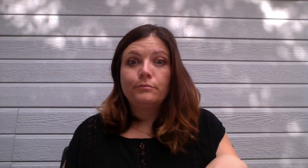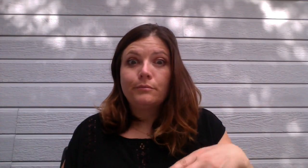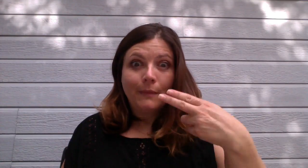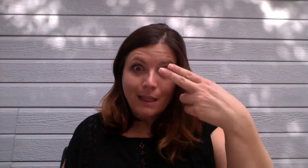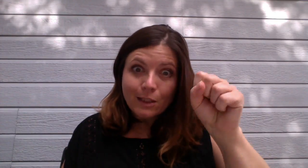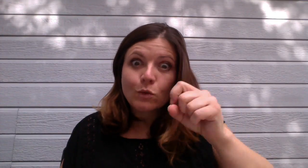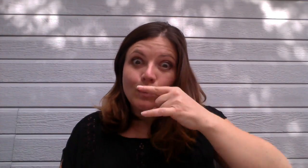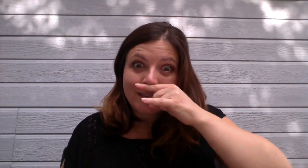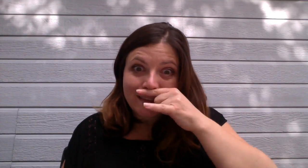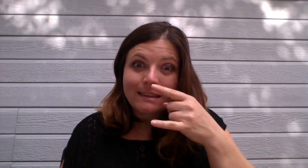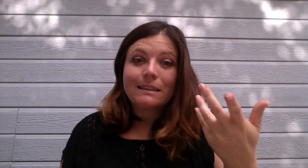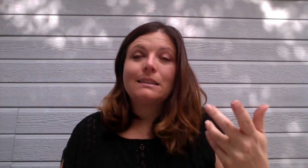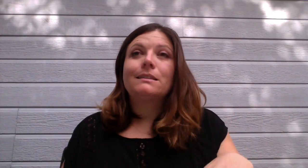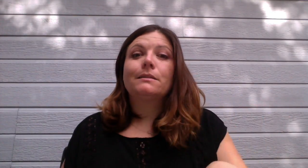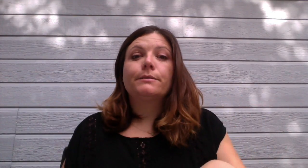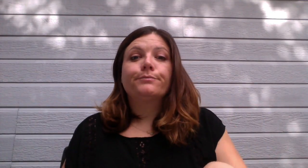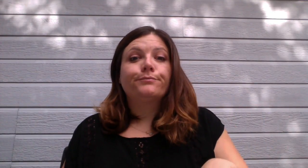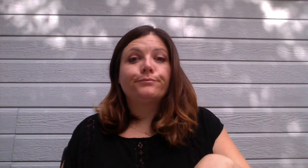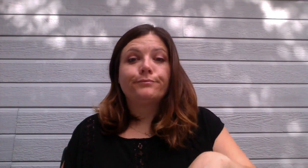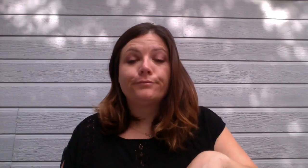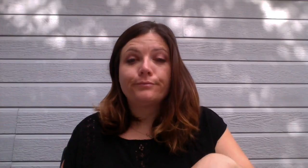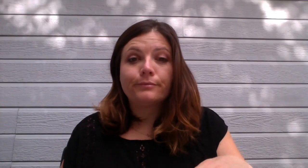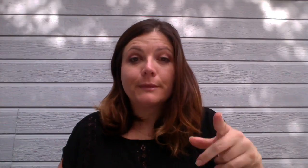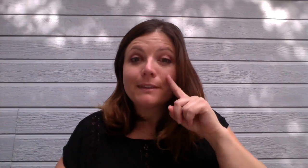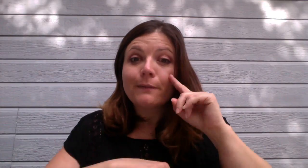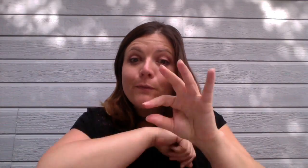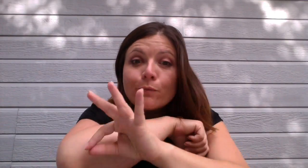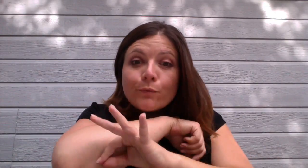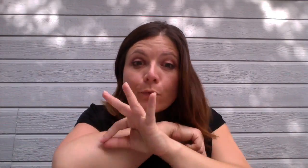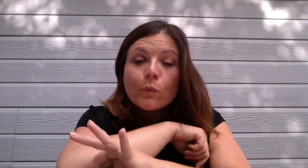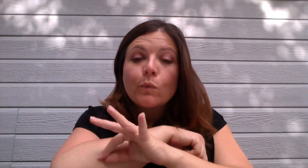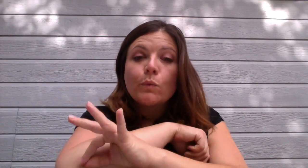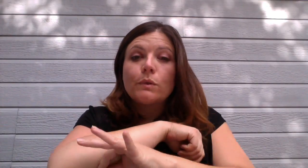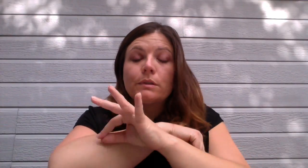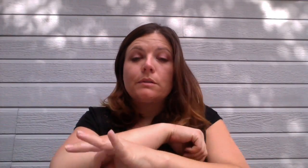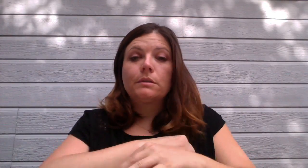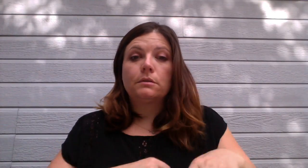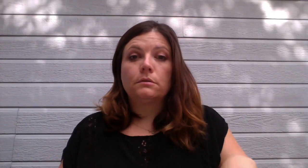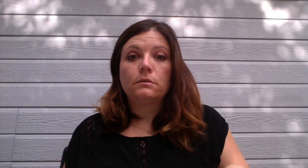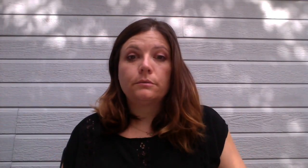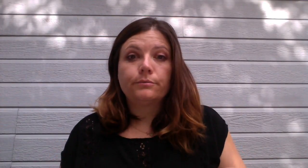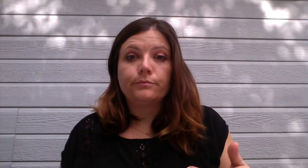high school kids, deaf foreigners,